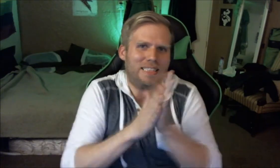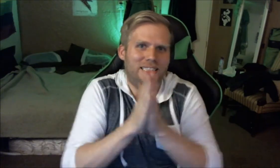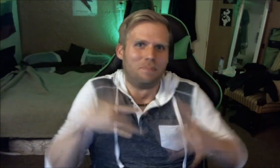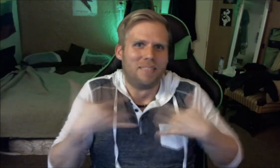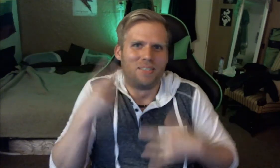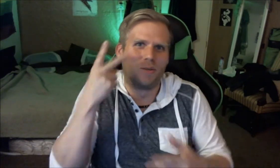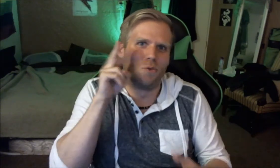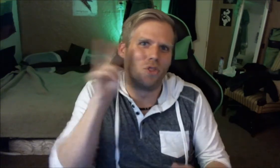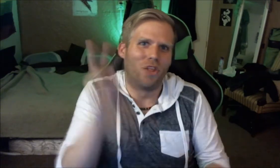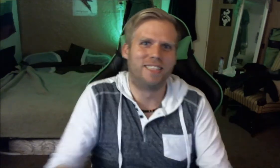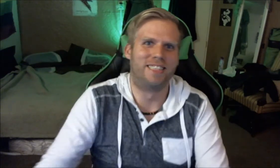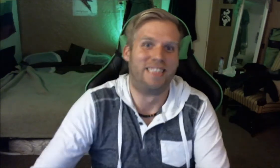excited to watch this